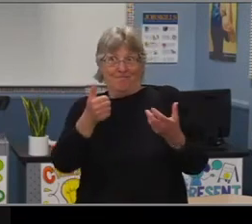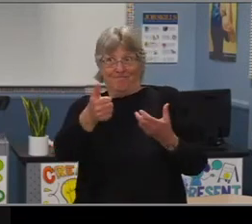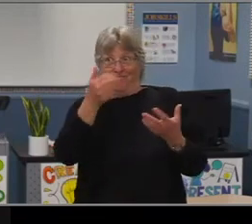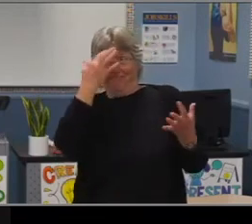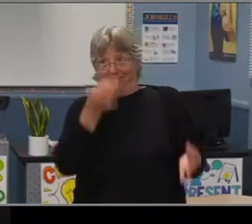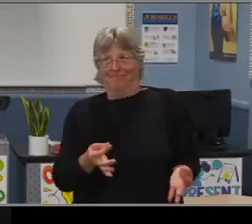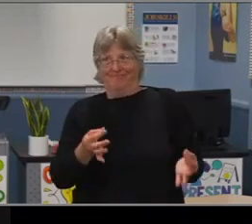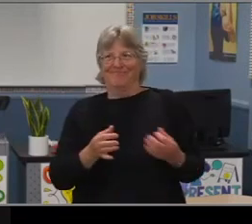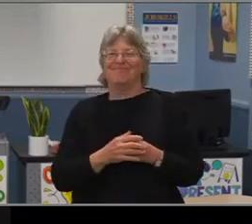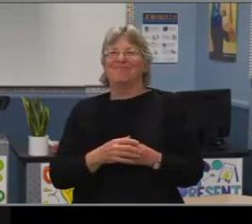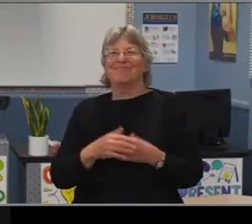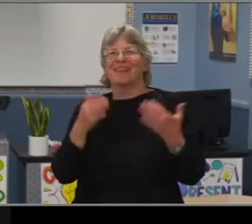Thanks again for being here.